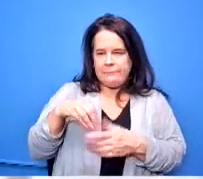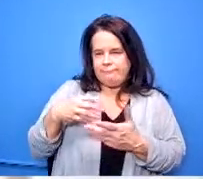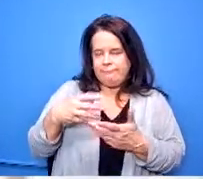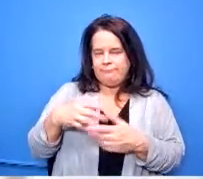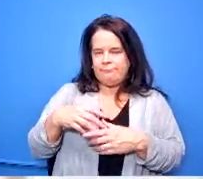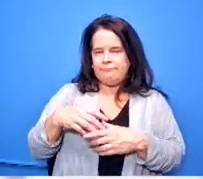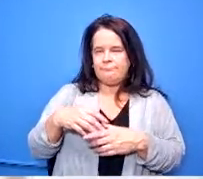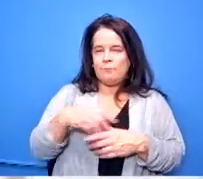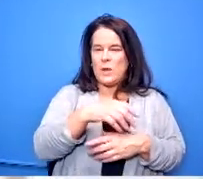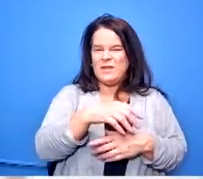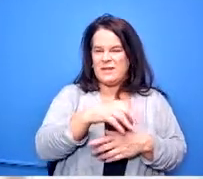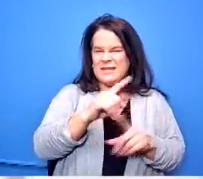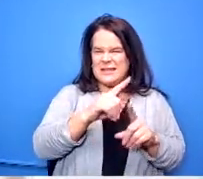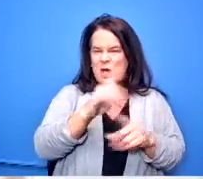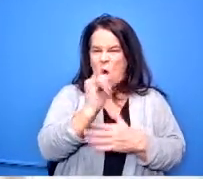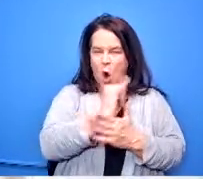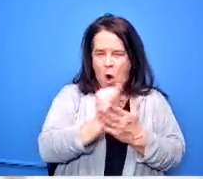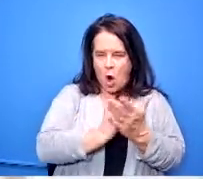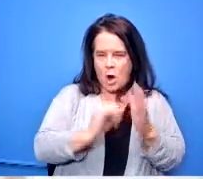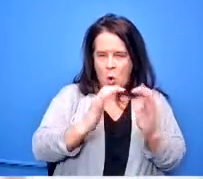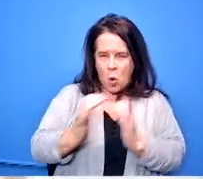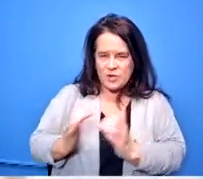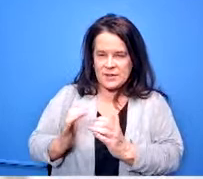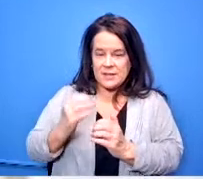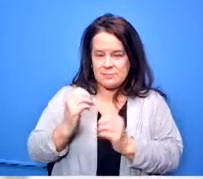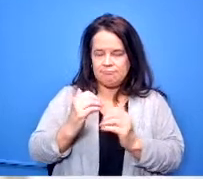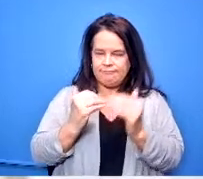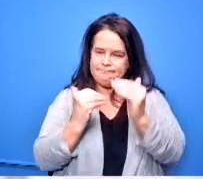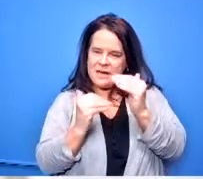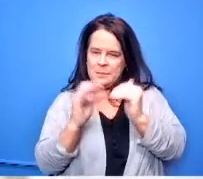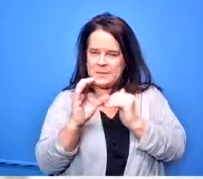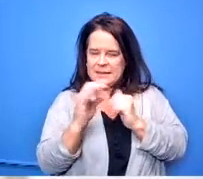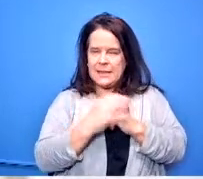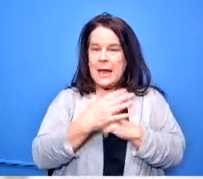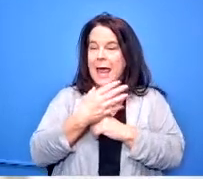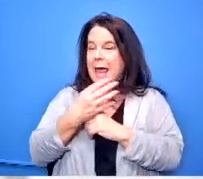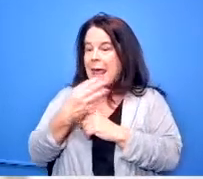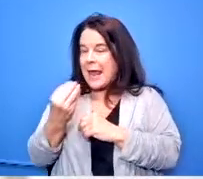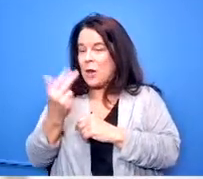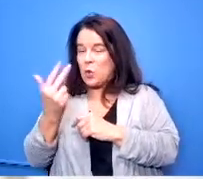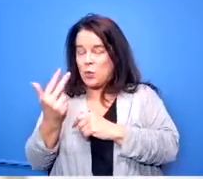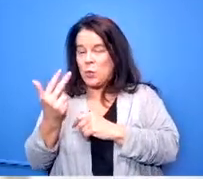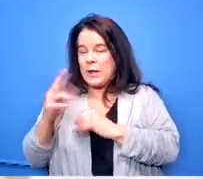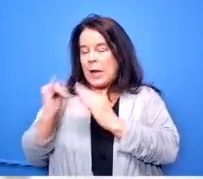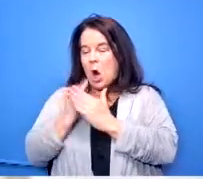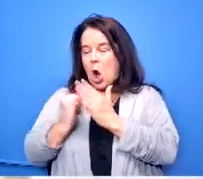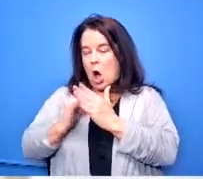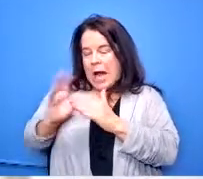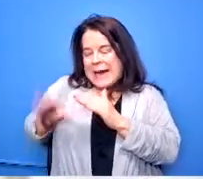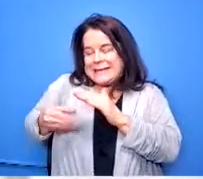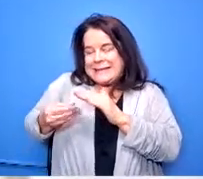better plus participate in three art extension activities like are they in a play are they in